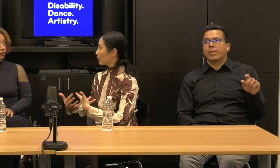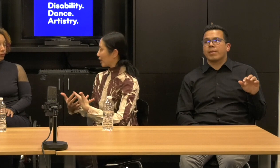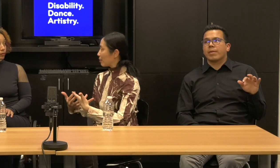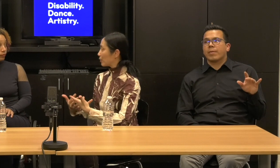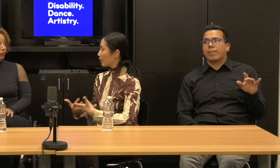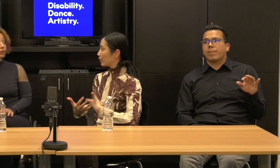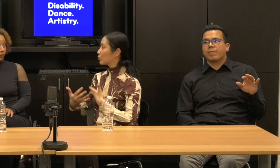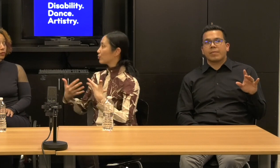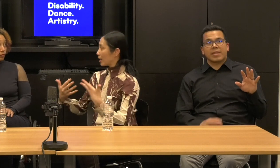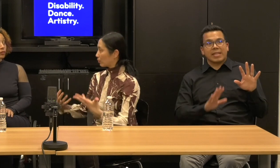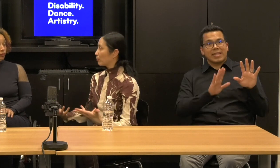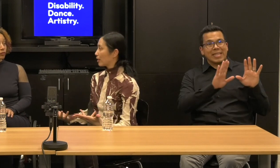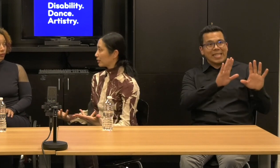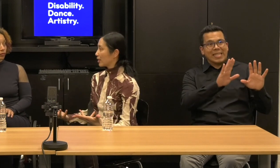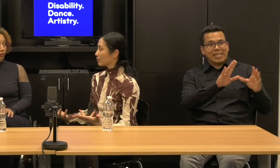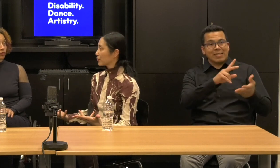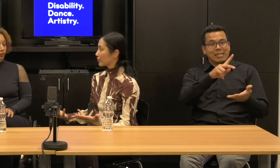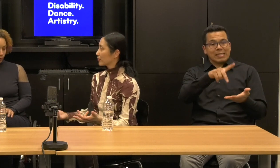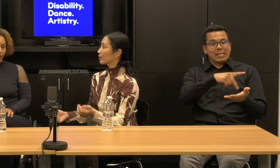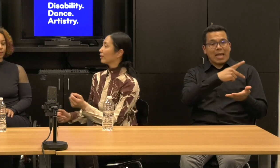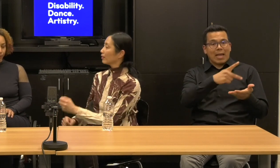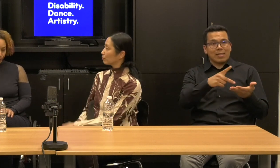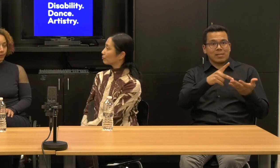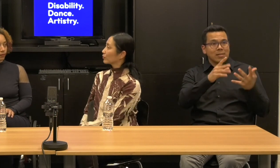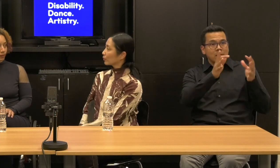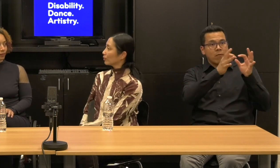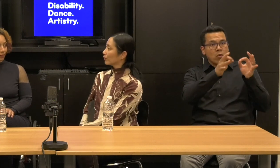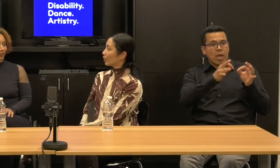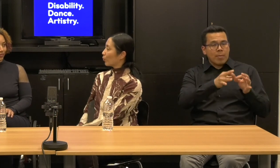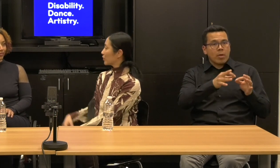dance vocabulary to able body dancers and that.